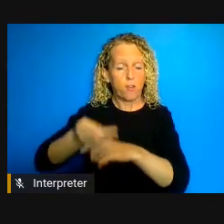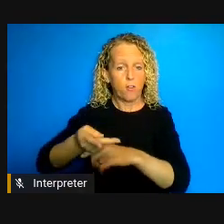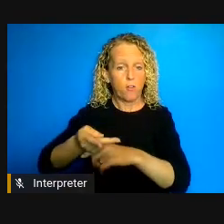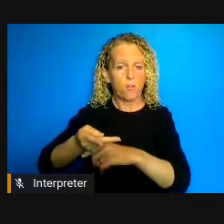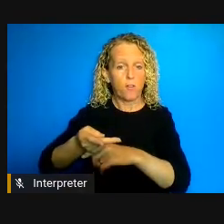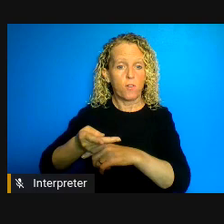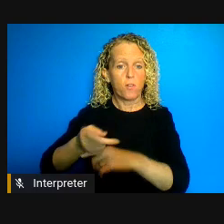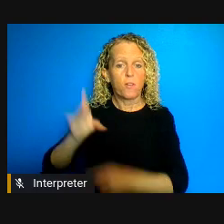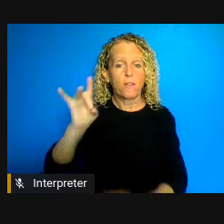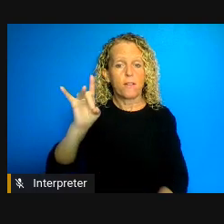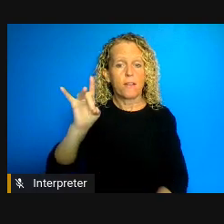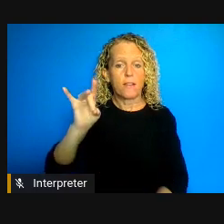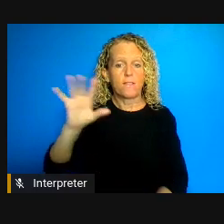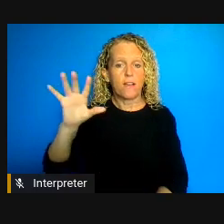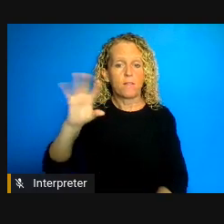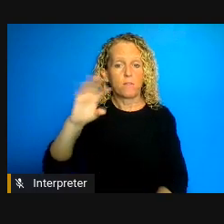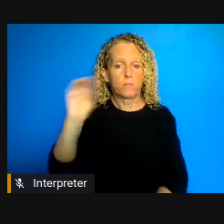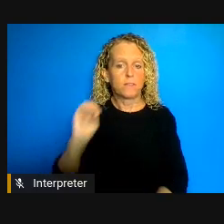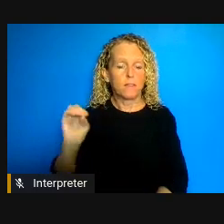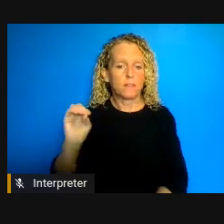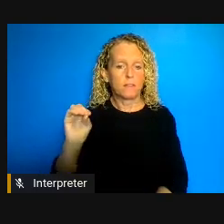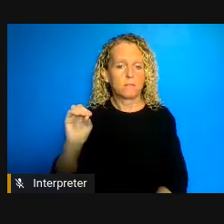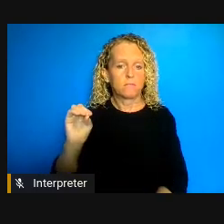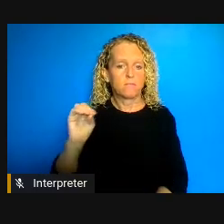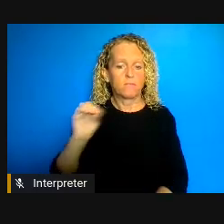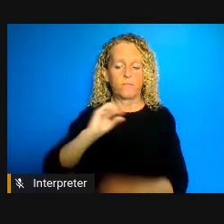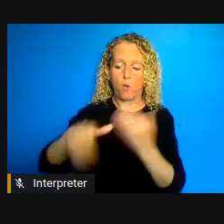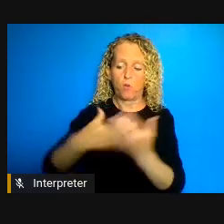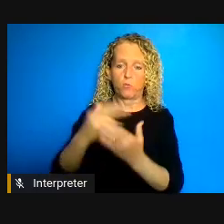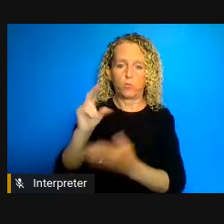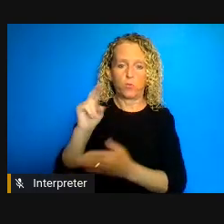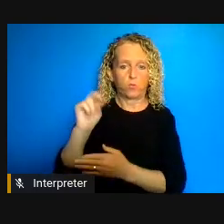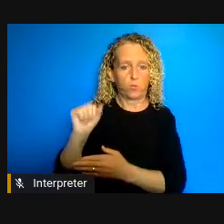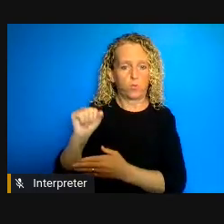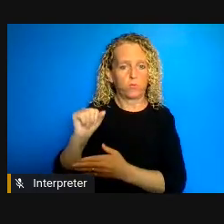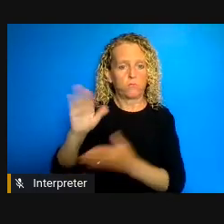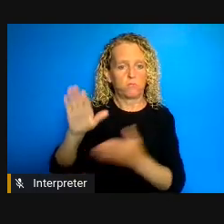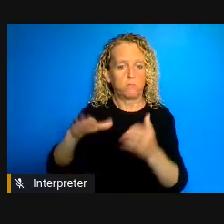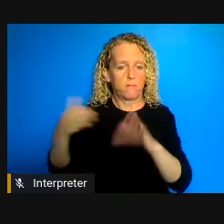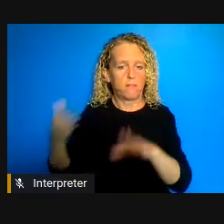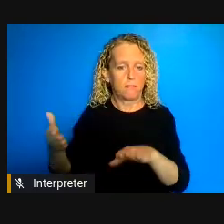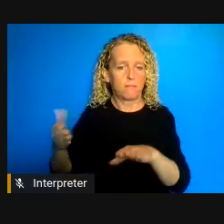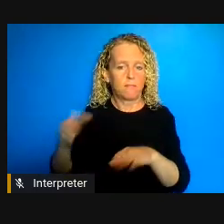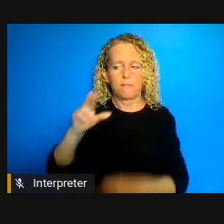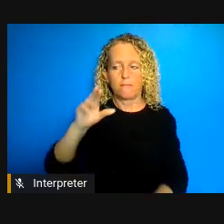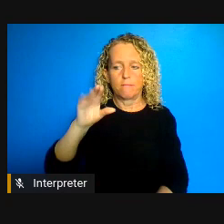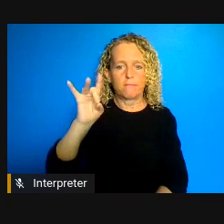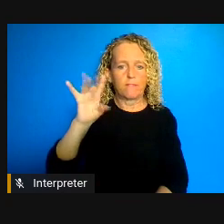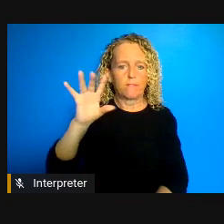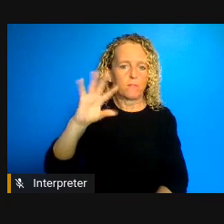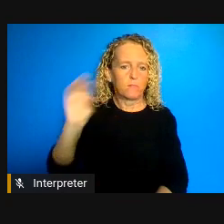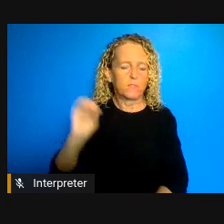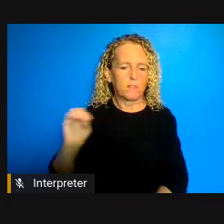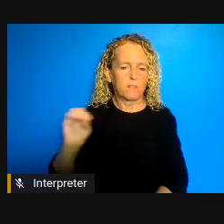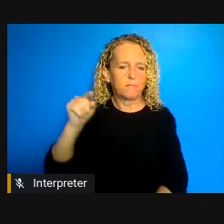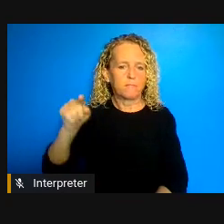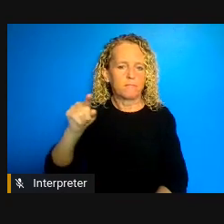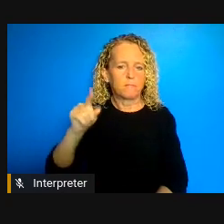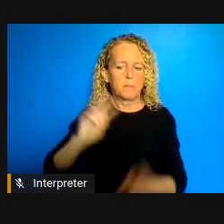Nova Scotia's COVID related deaths so long-term care is obviously a heightened